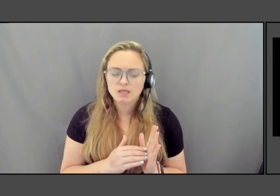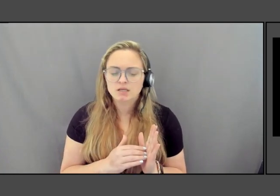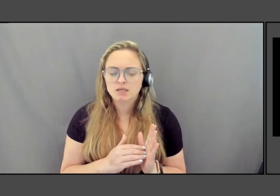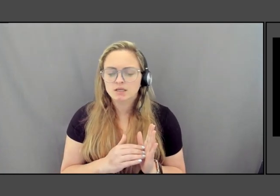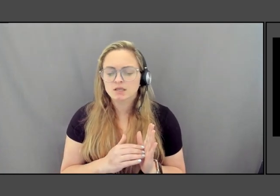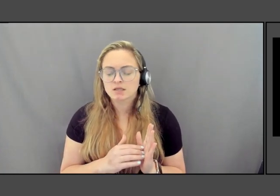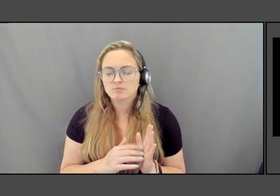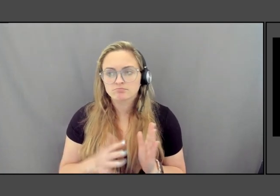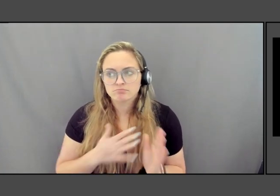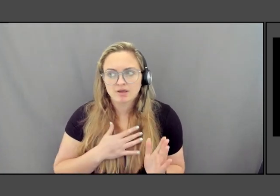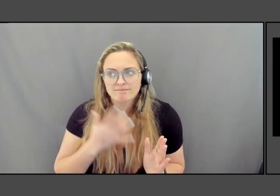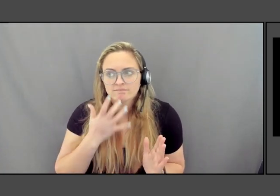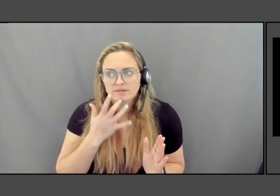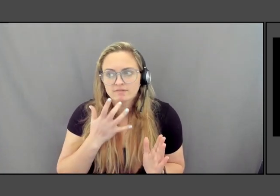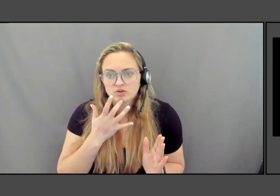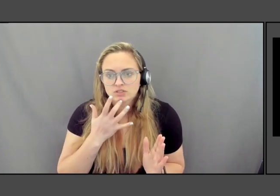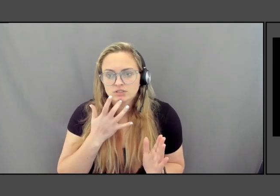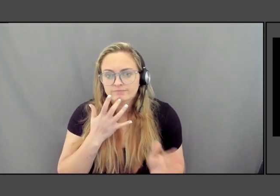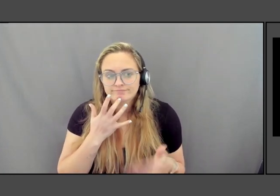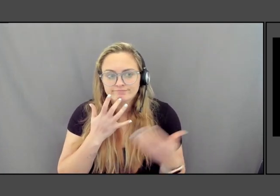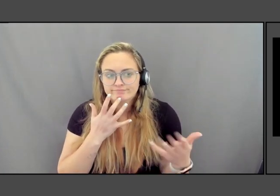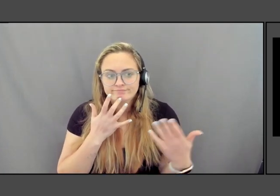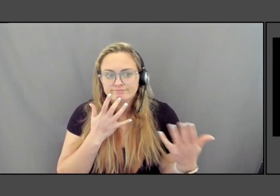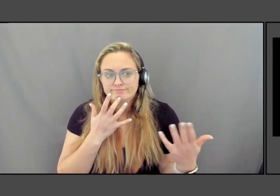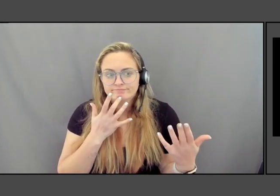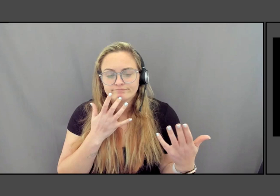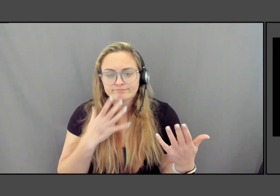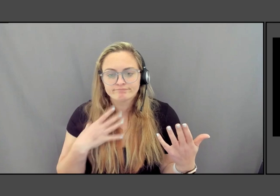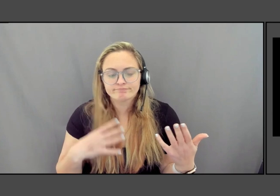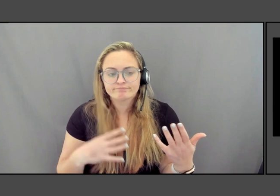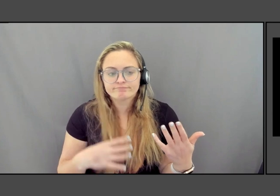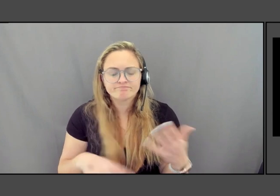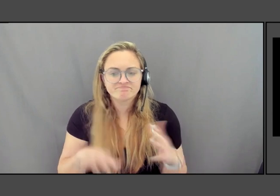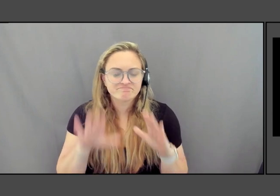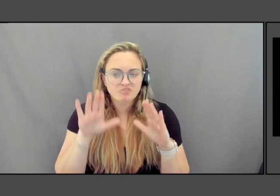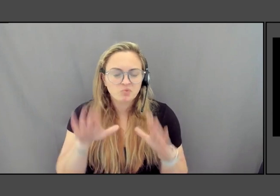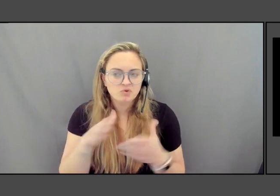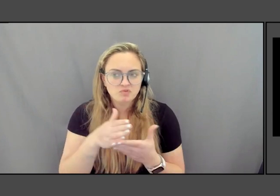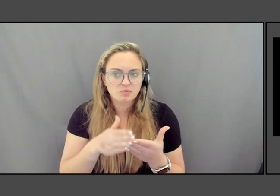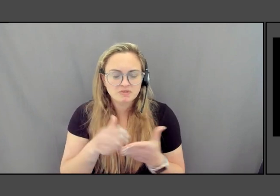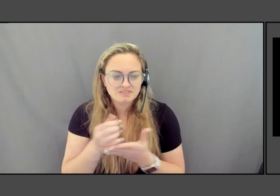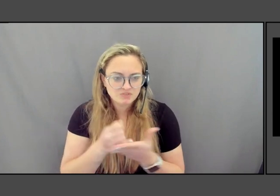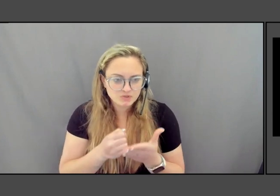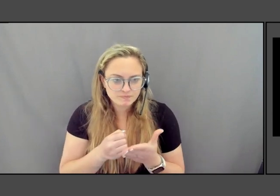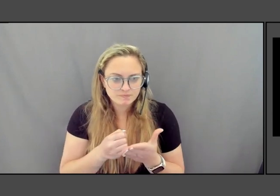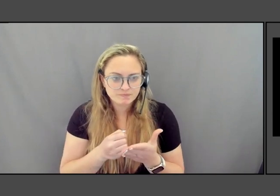Yeah. You know, it's it's such a wonderful piece and completely different